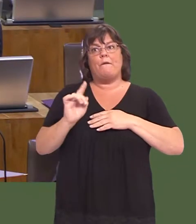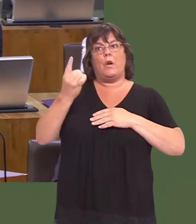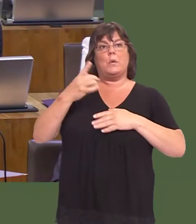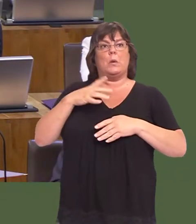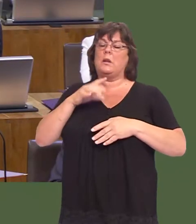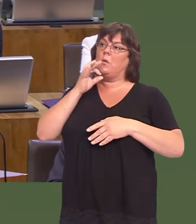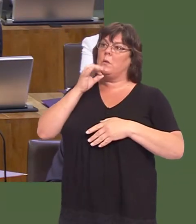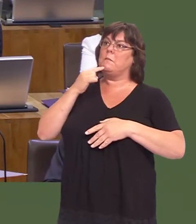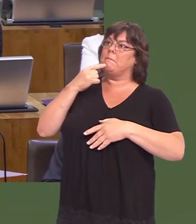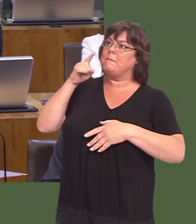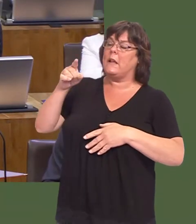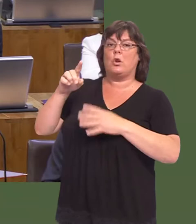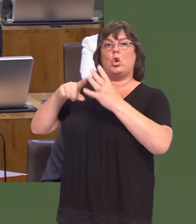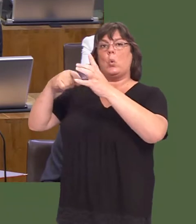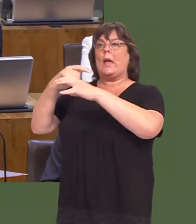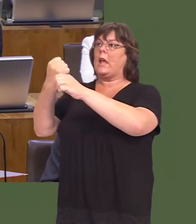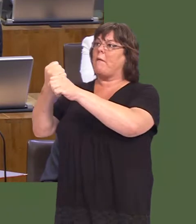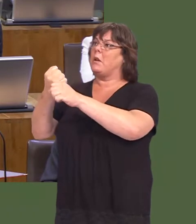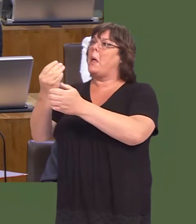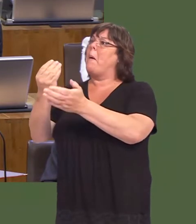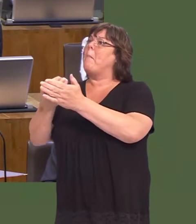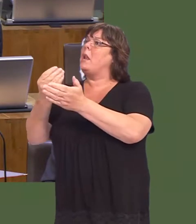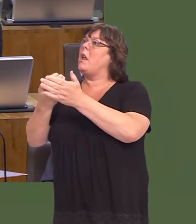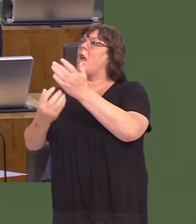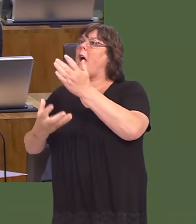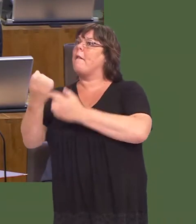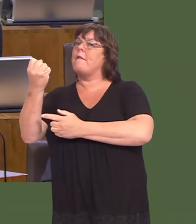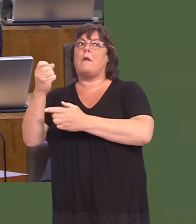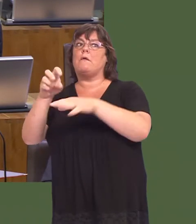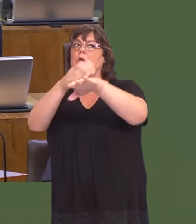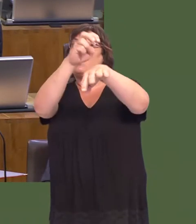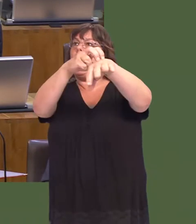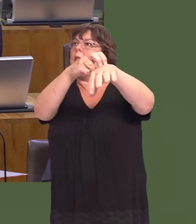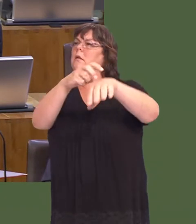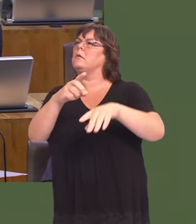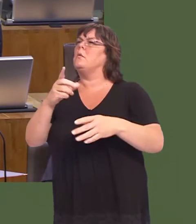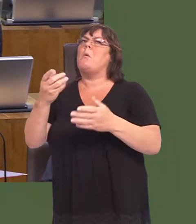is to say to the UK Government, ëYou found the money for Northern Ireland; now you find the money for Walesí.